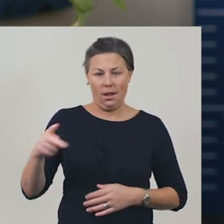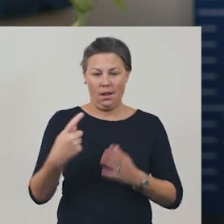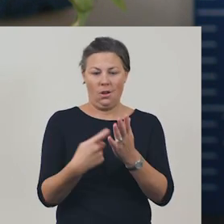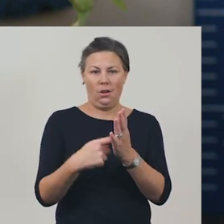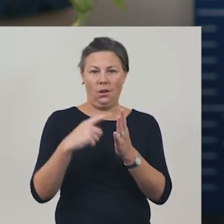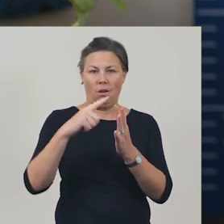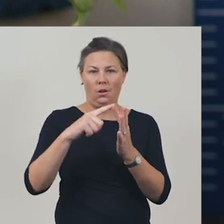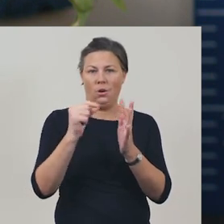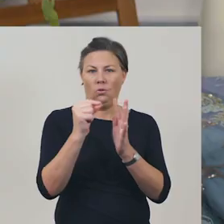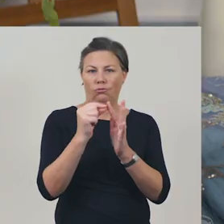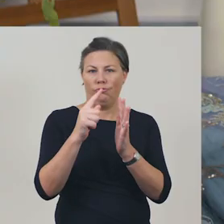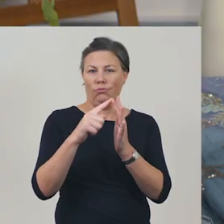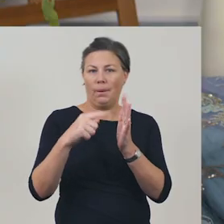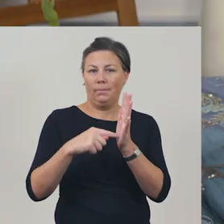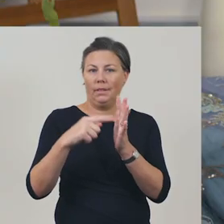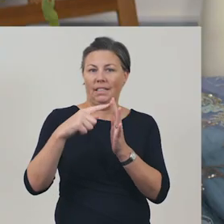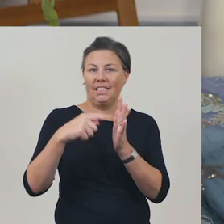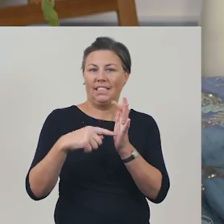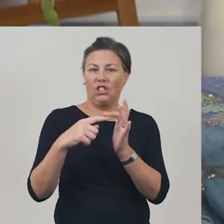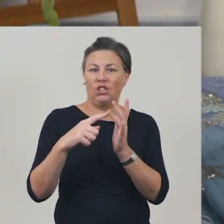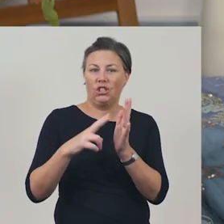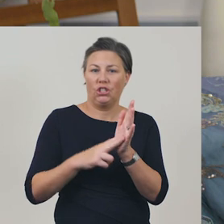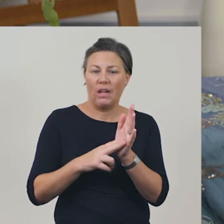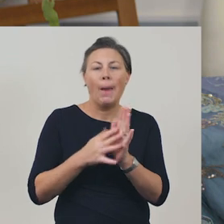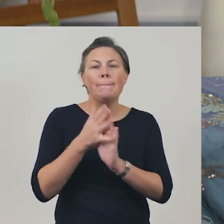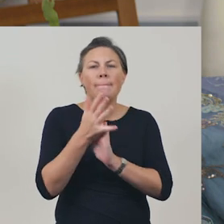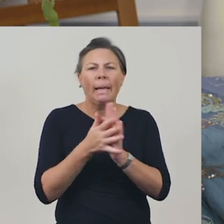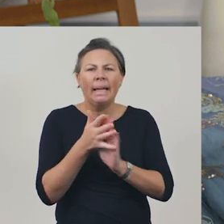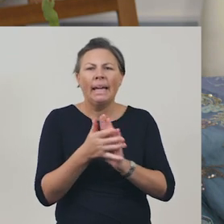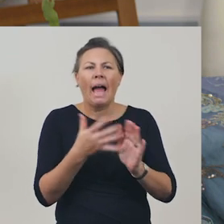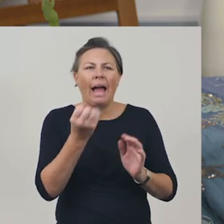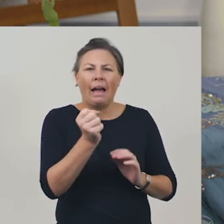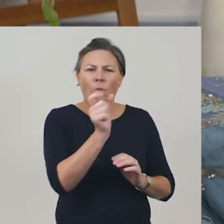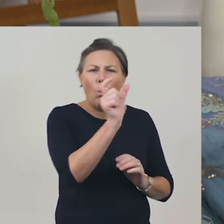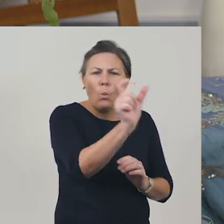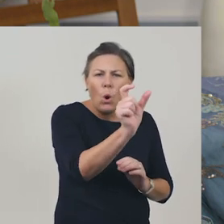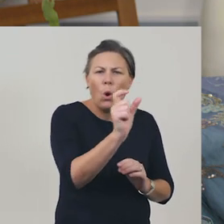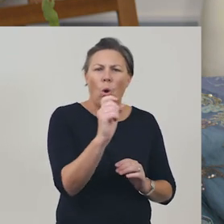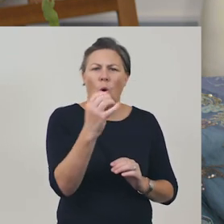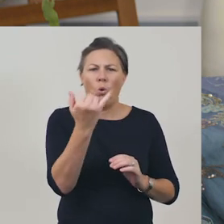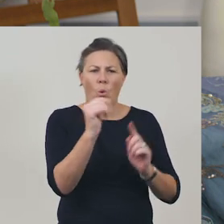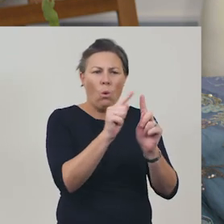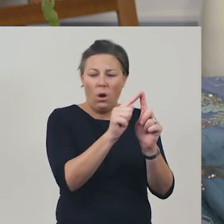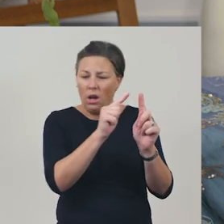Repetition is when the words or lines are repeated over and over again,